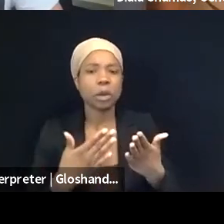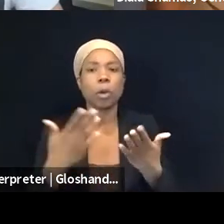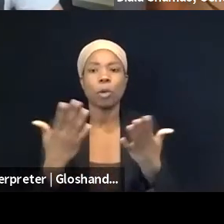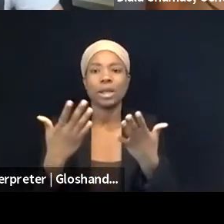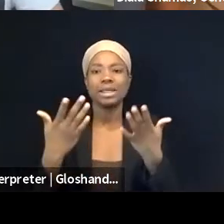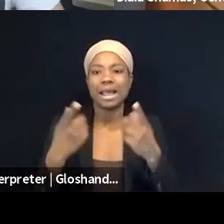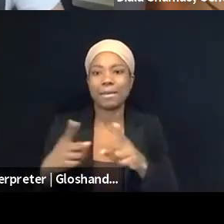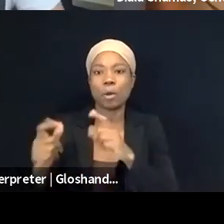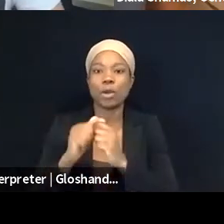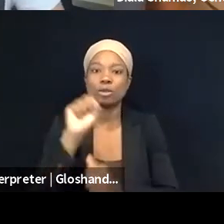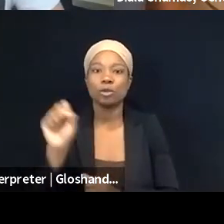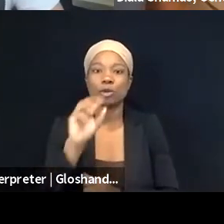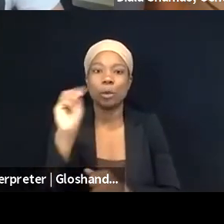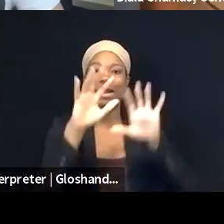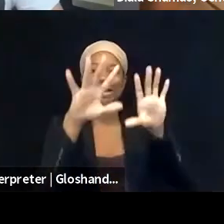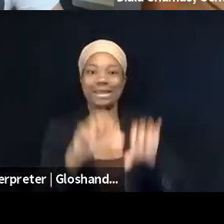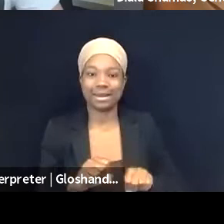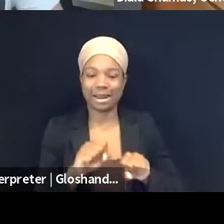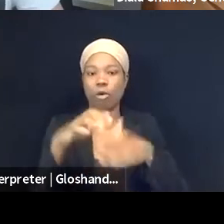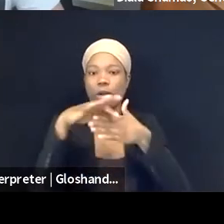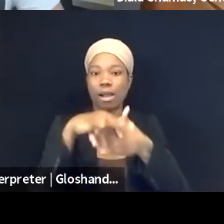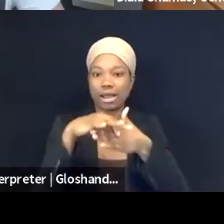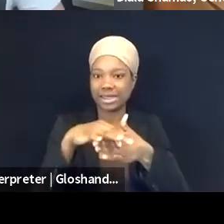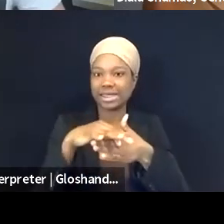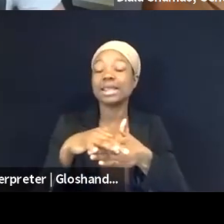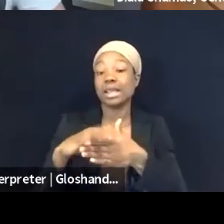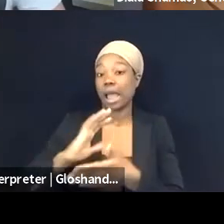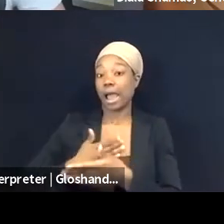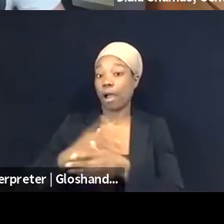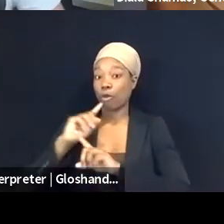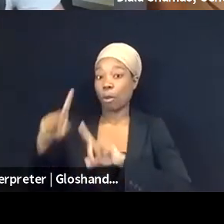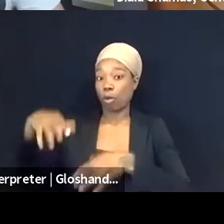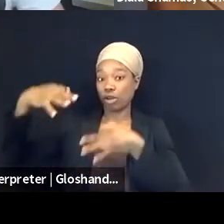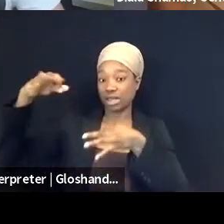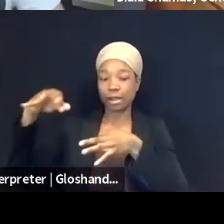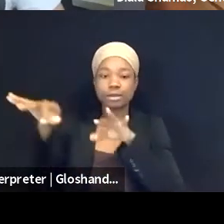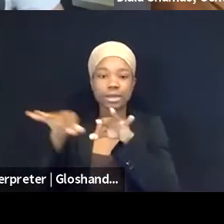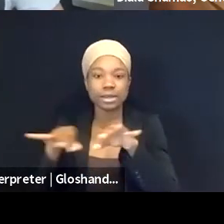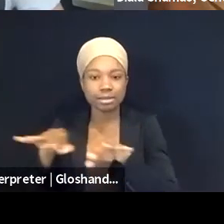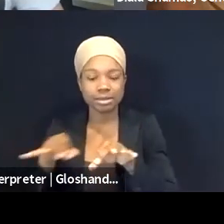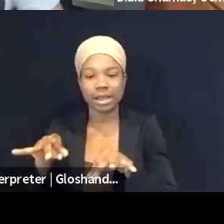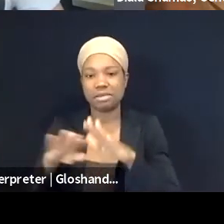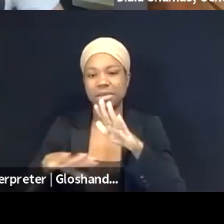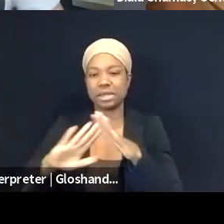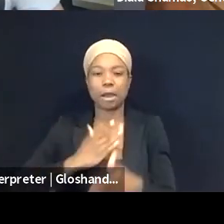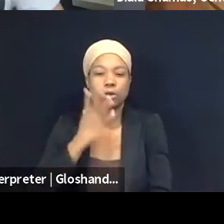and cover how the companies also act or obey. So basically, 7amleh is the trusted partner